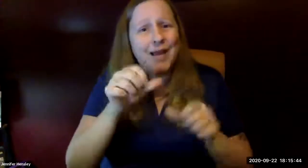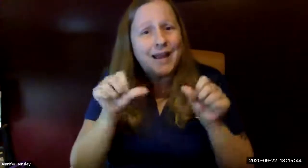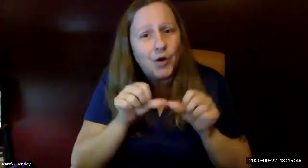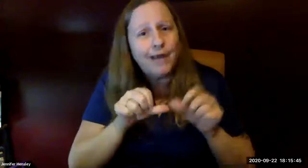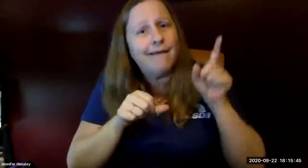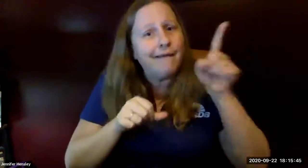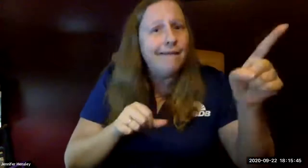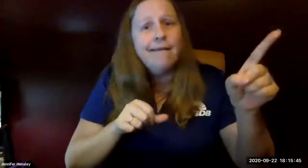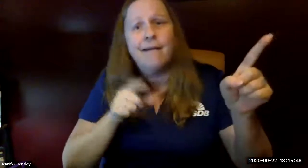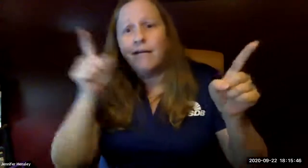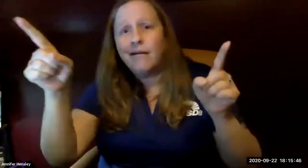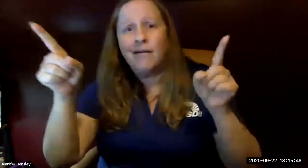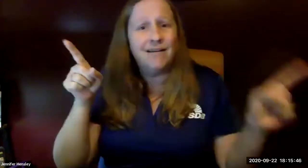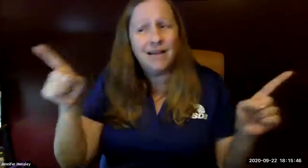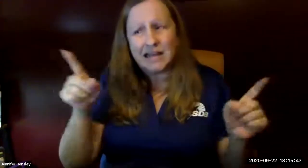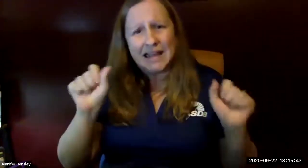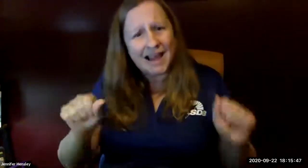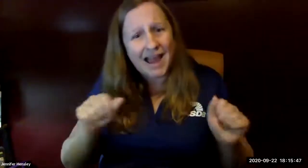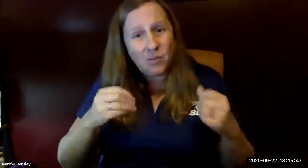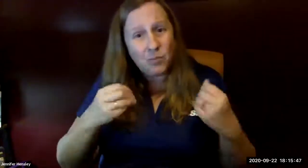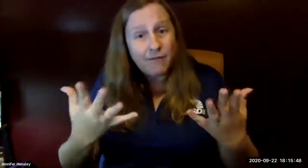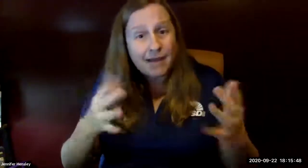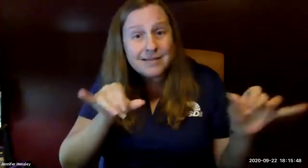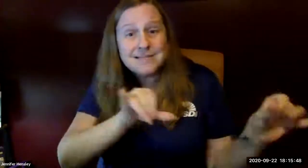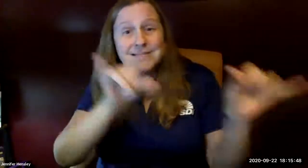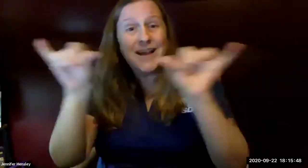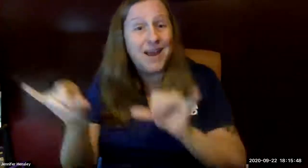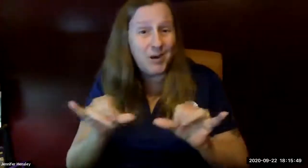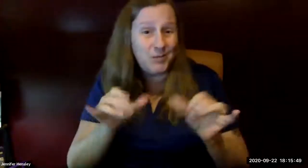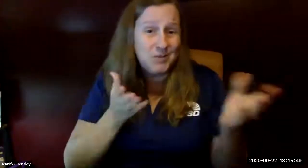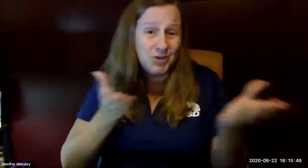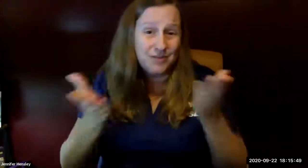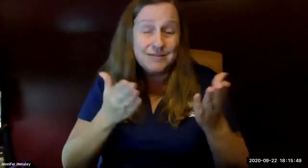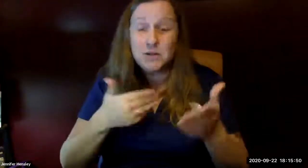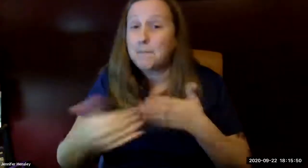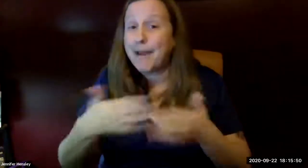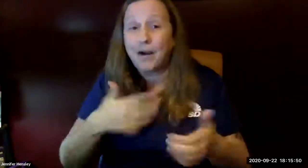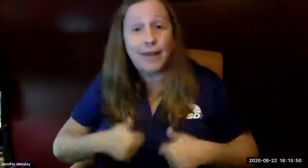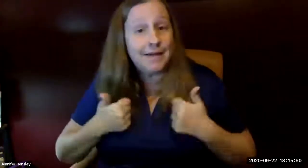oftentimes students live in rural